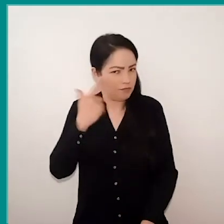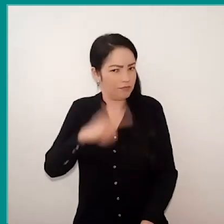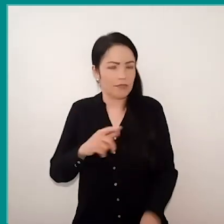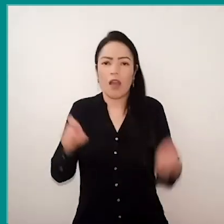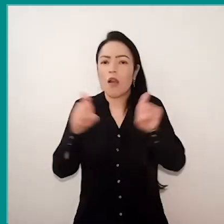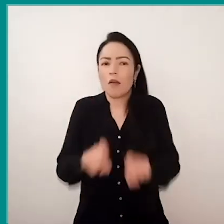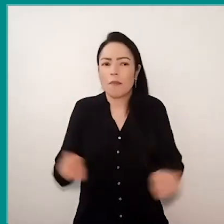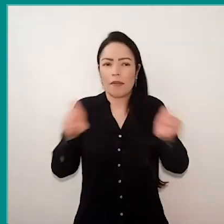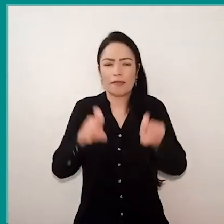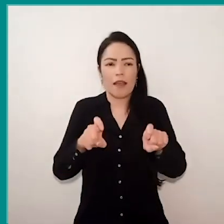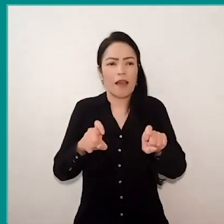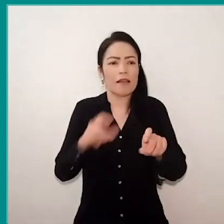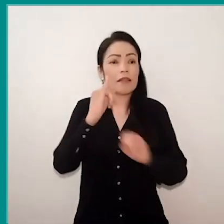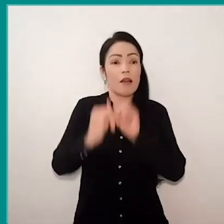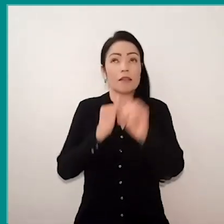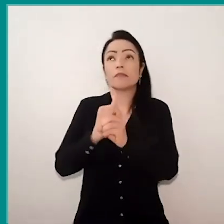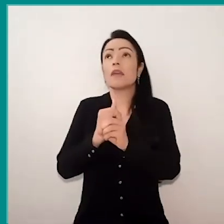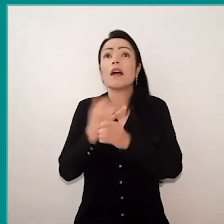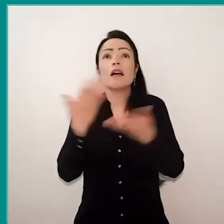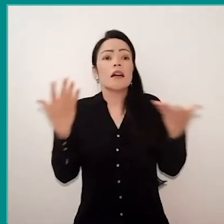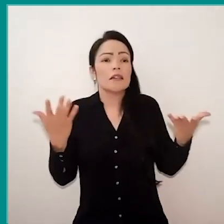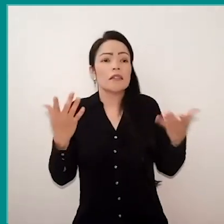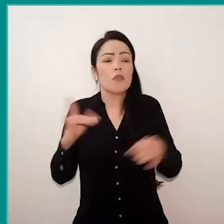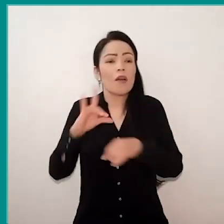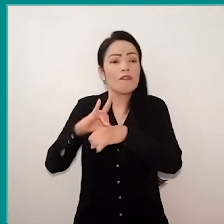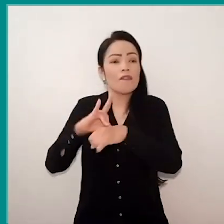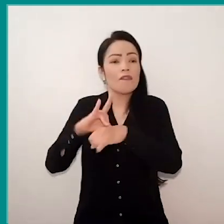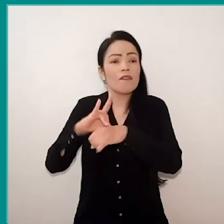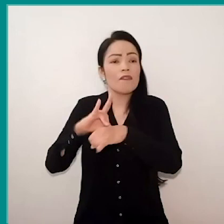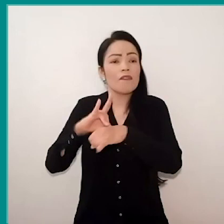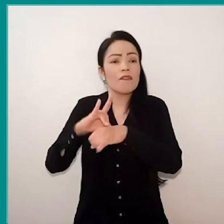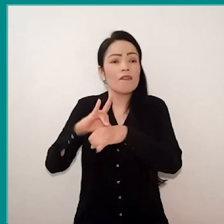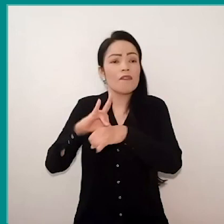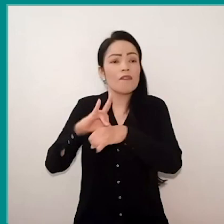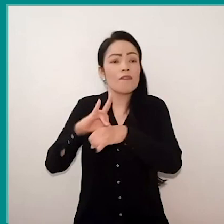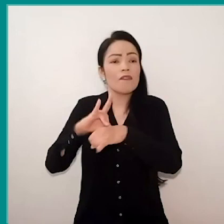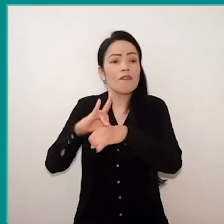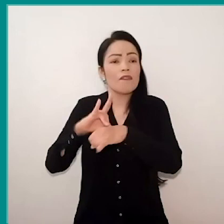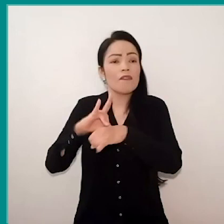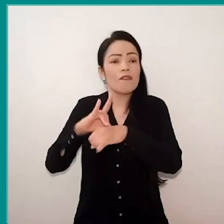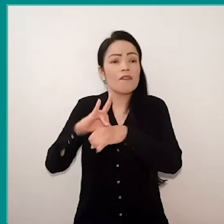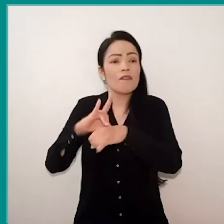to quality Wi-fi network. Many times, as Inés herself brought,